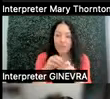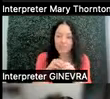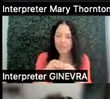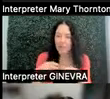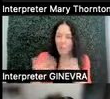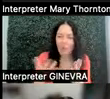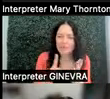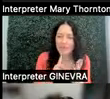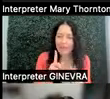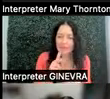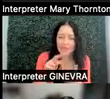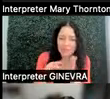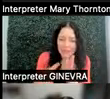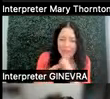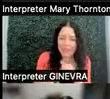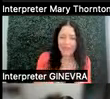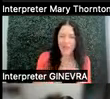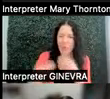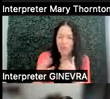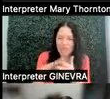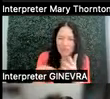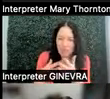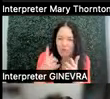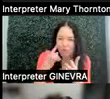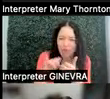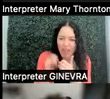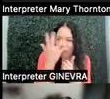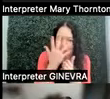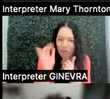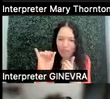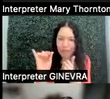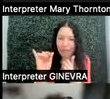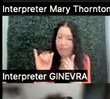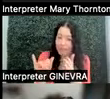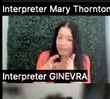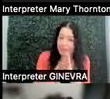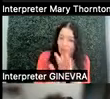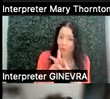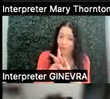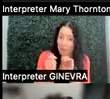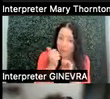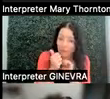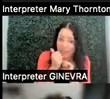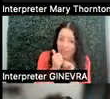What does a rubric for that look like? Does it mean showing up every day? Does it mean raising your hand and volunteering